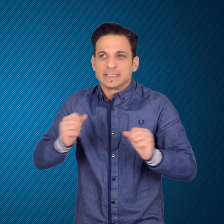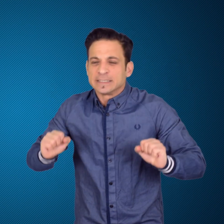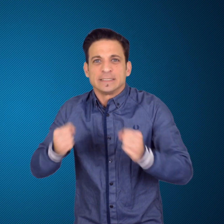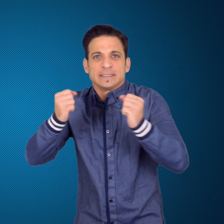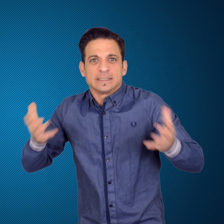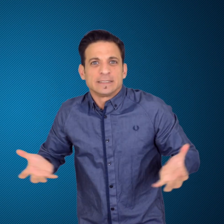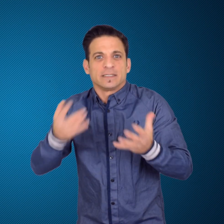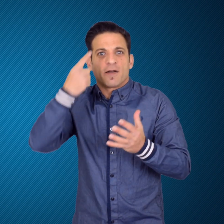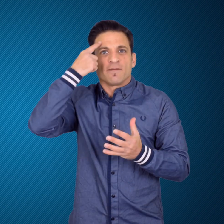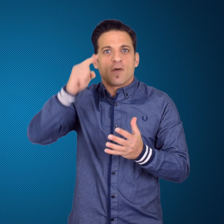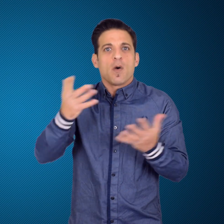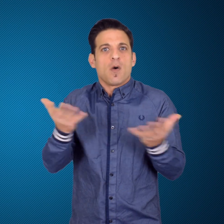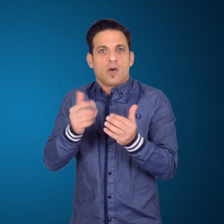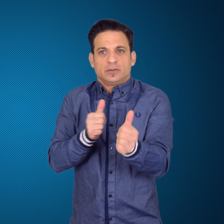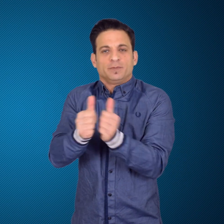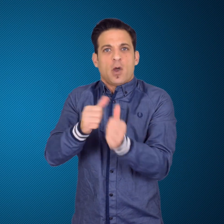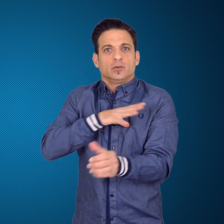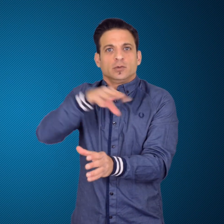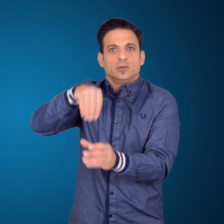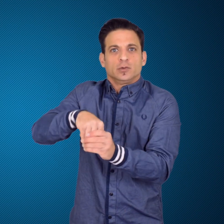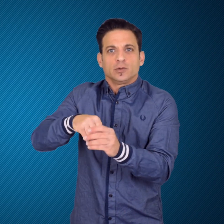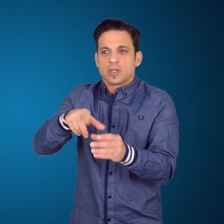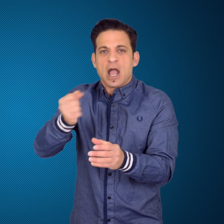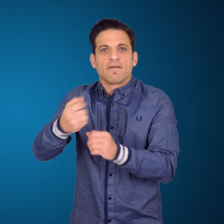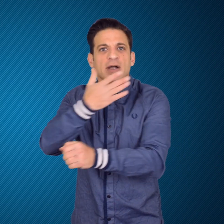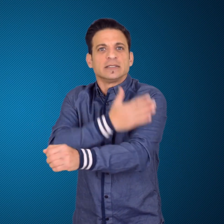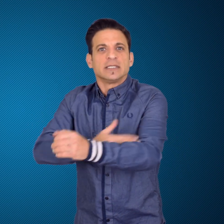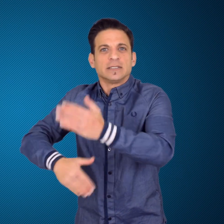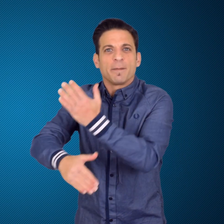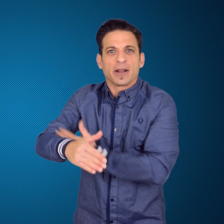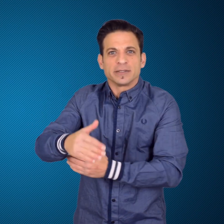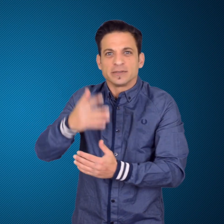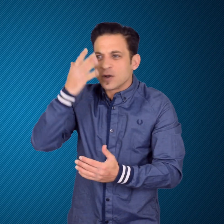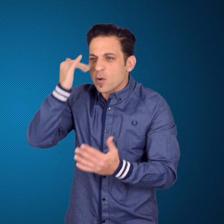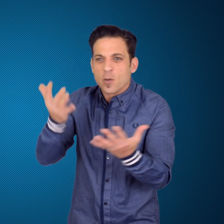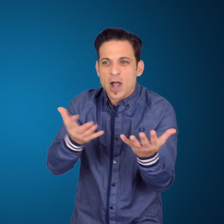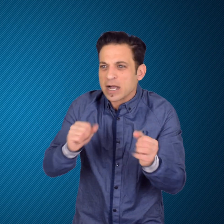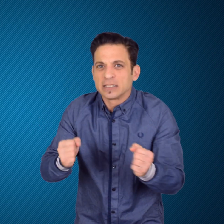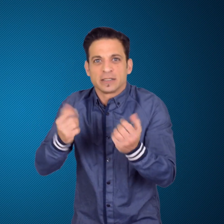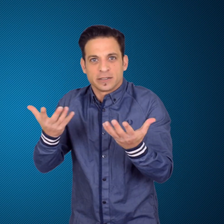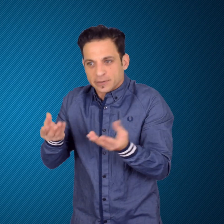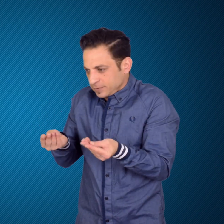to students with disabilities because of limited resources.